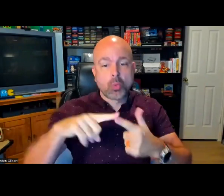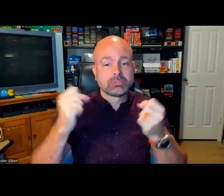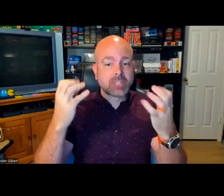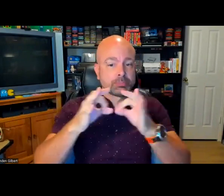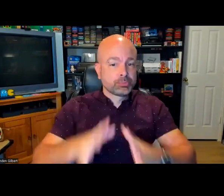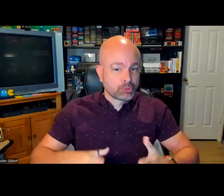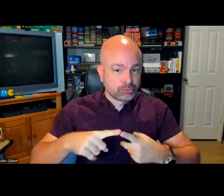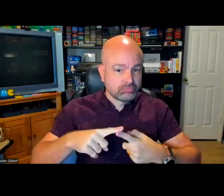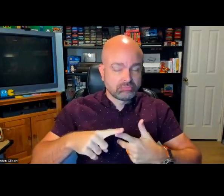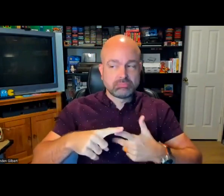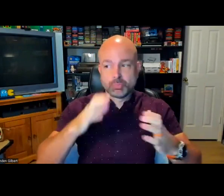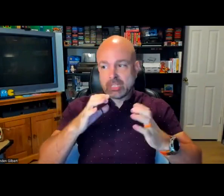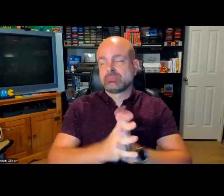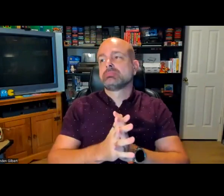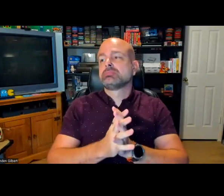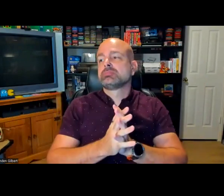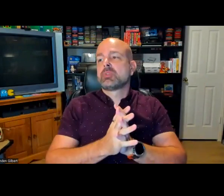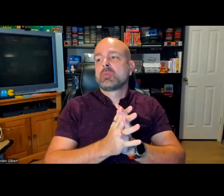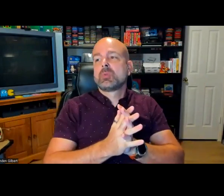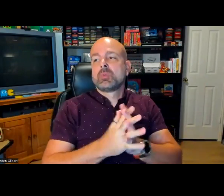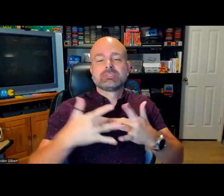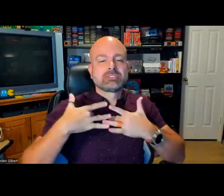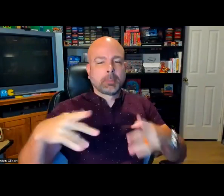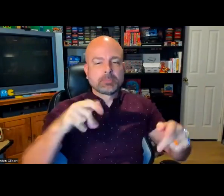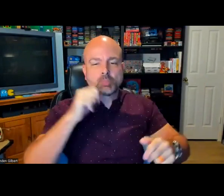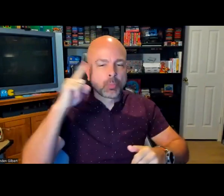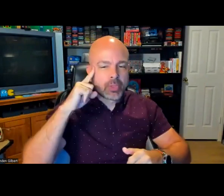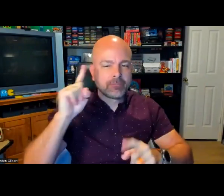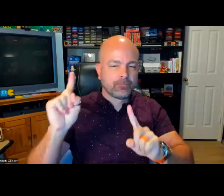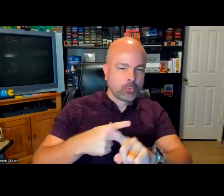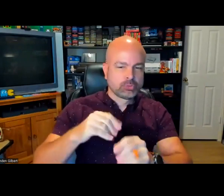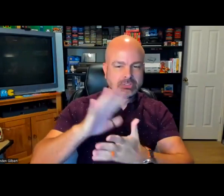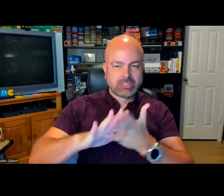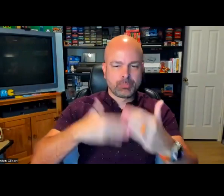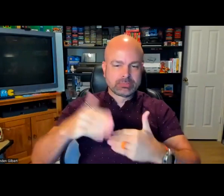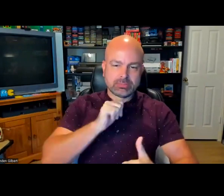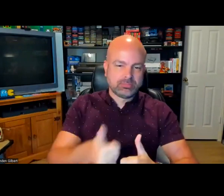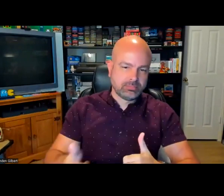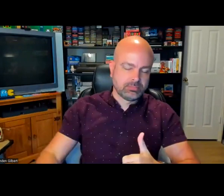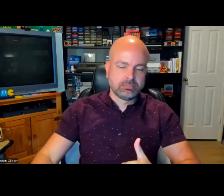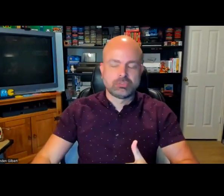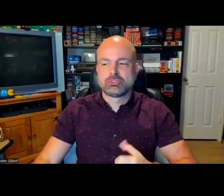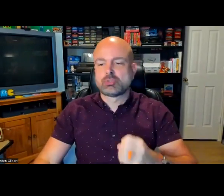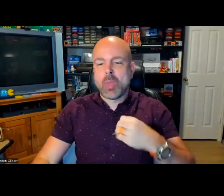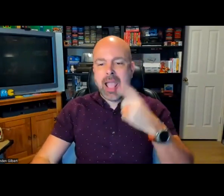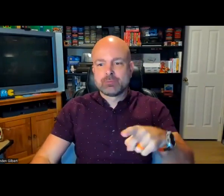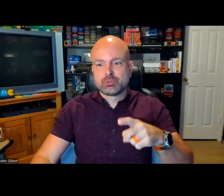should barriers including captioning or sign language interpreters, and typically people don't think about